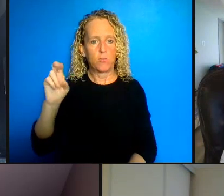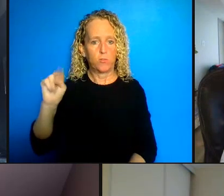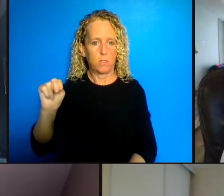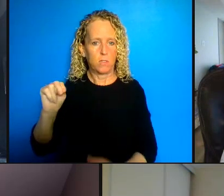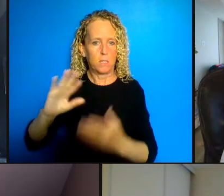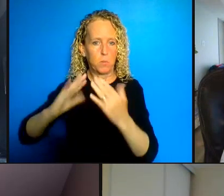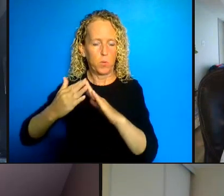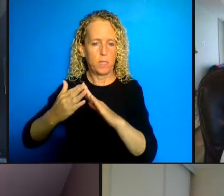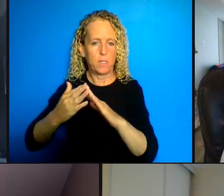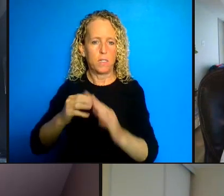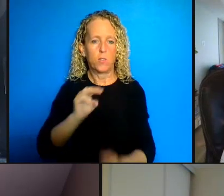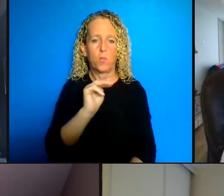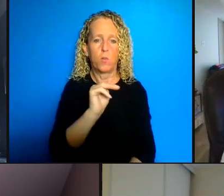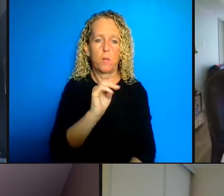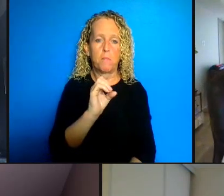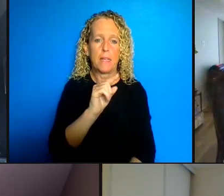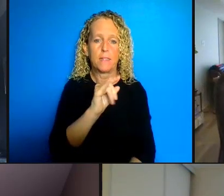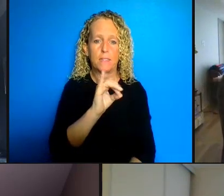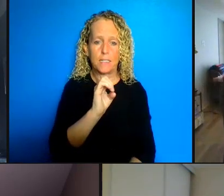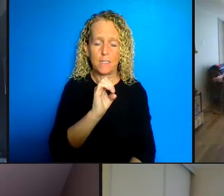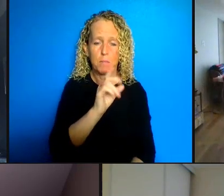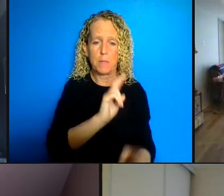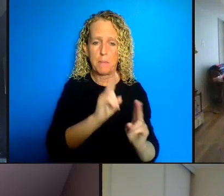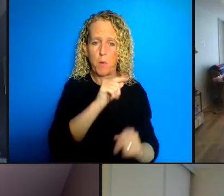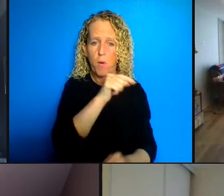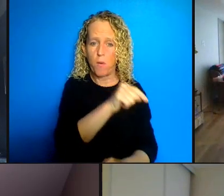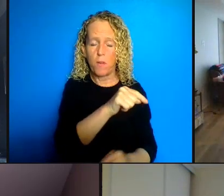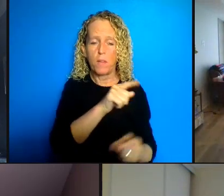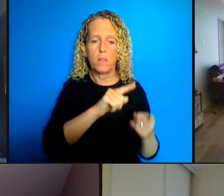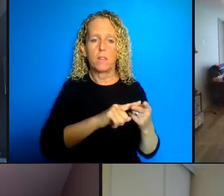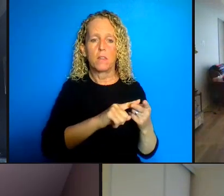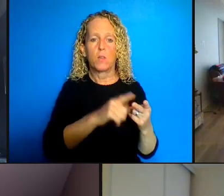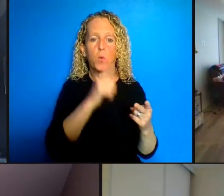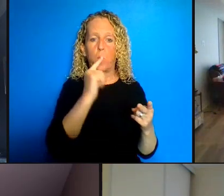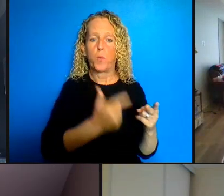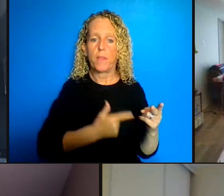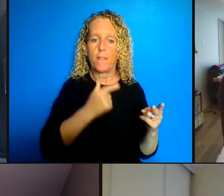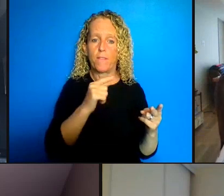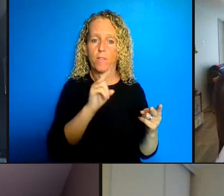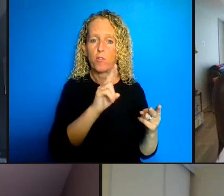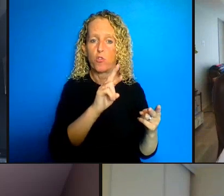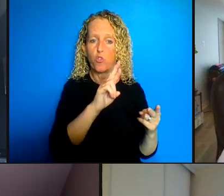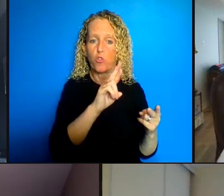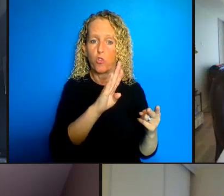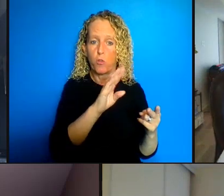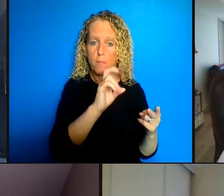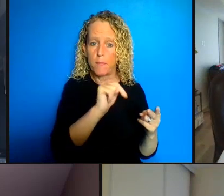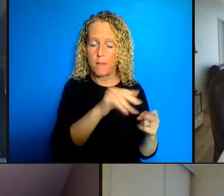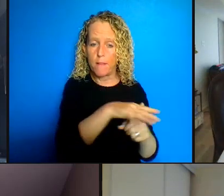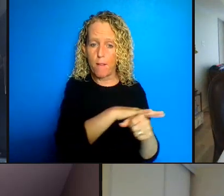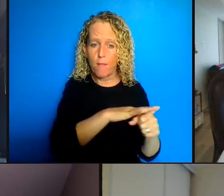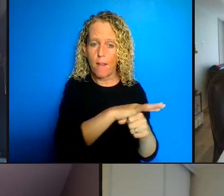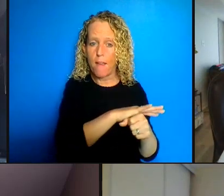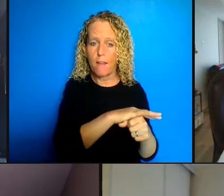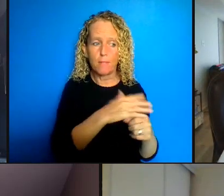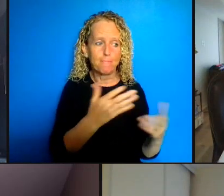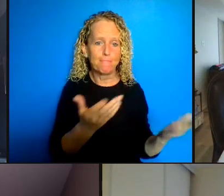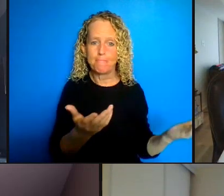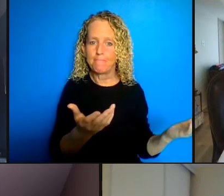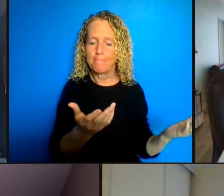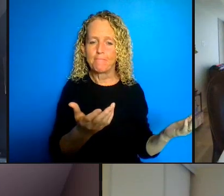aside the urban indigenous population pretty much invisible and it was late